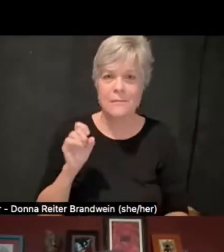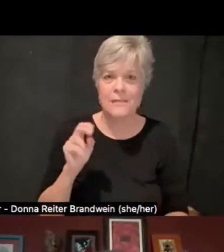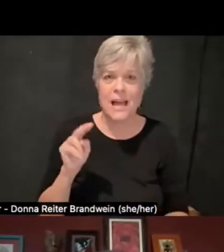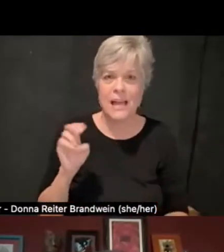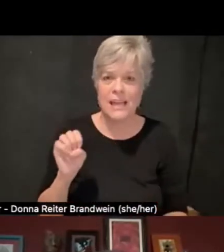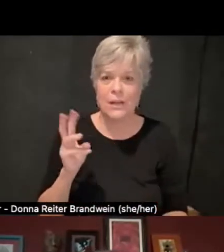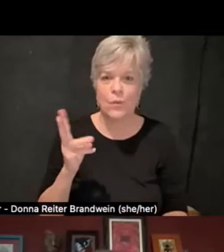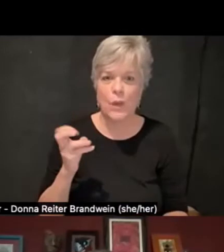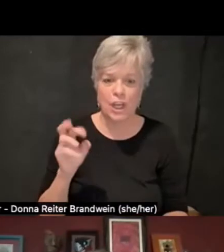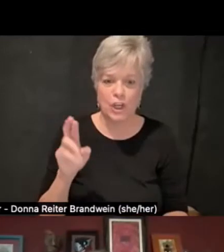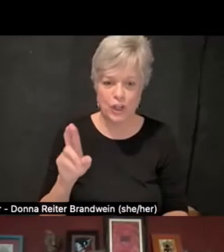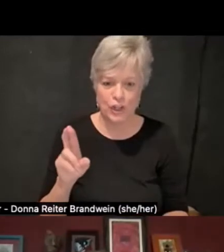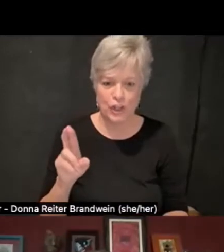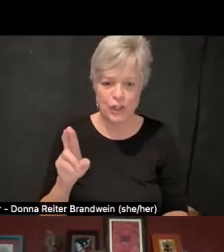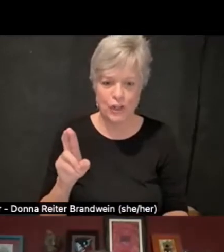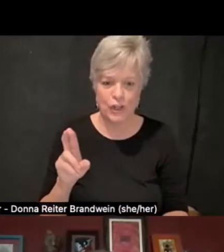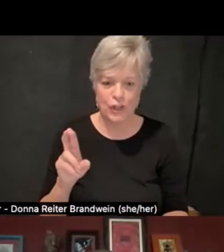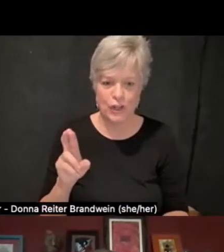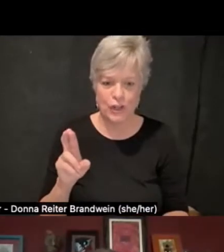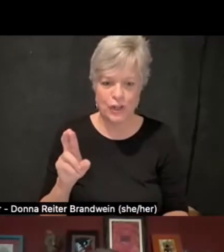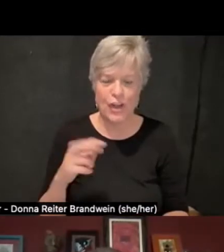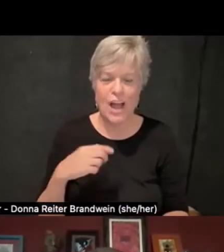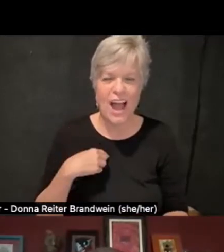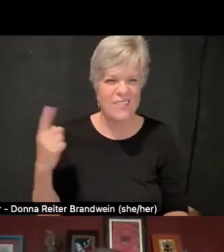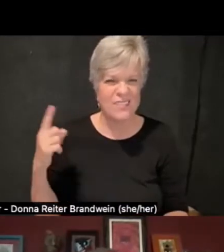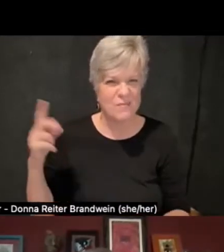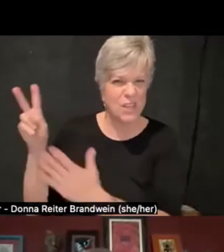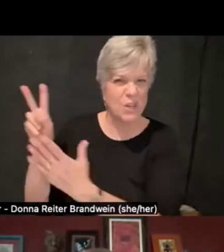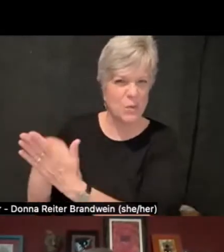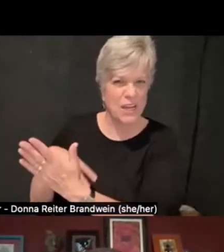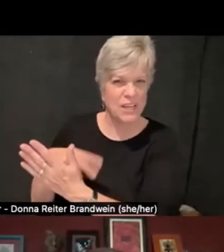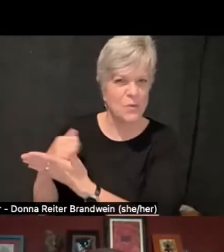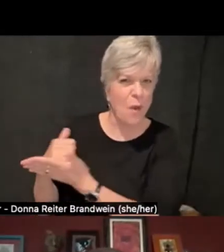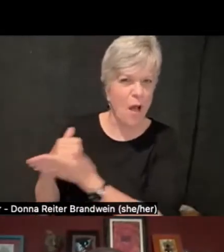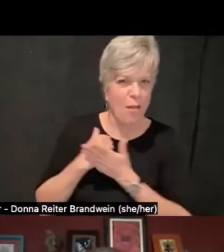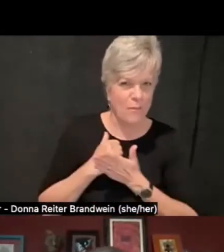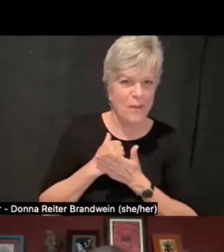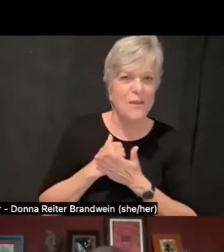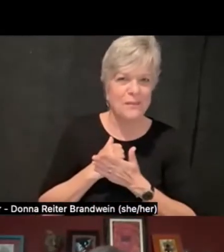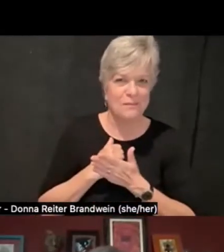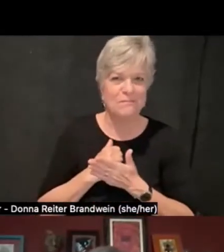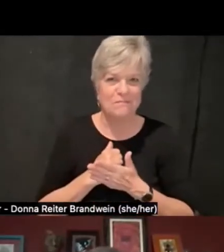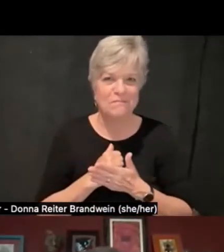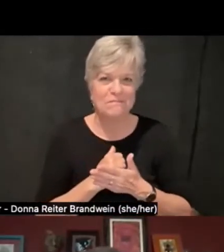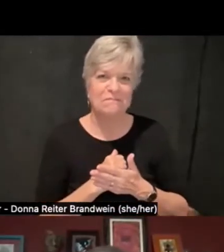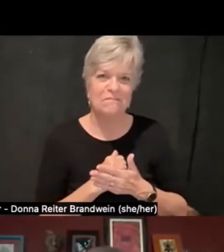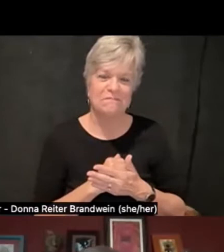and I have something I'm gonna read here for the sake of access for my own acuity. So I'm gonna move my gaze